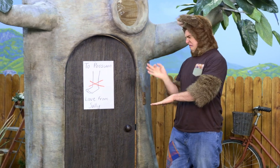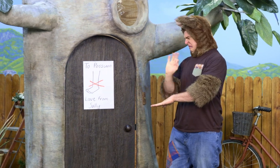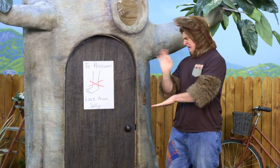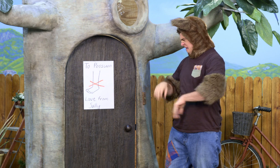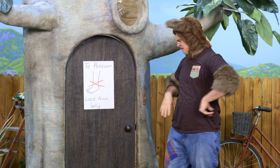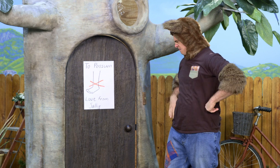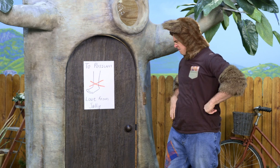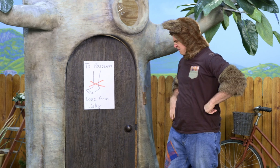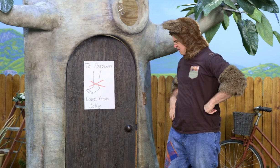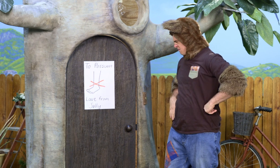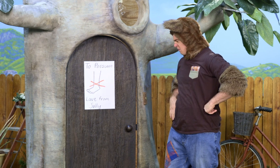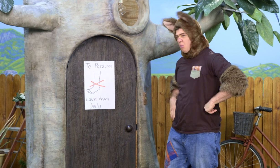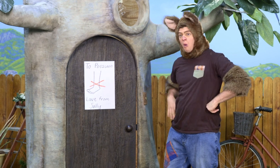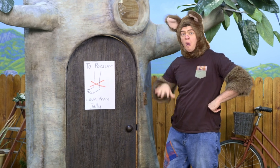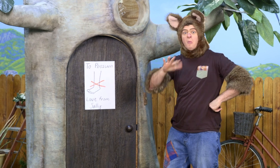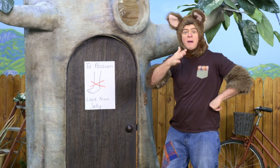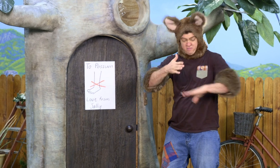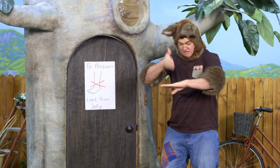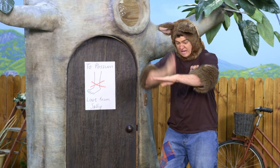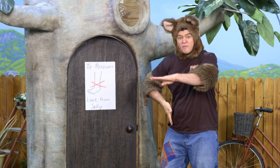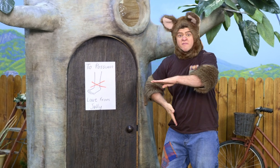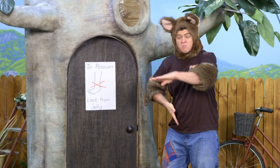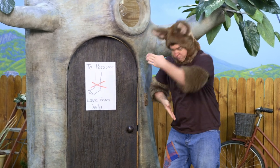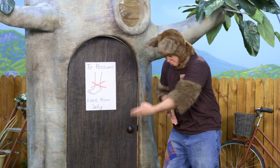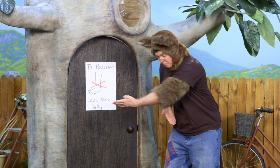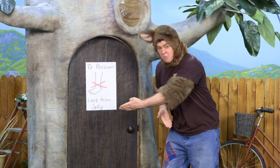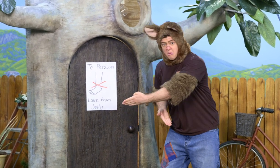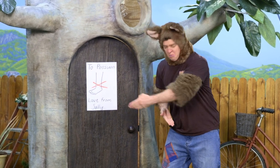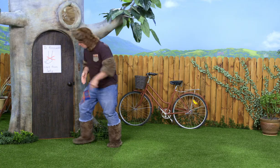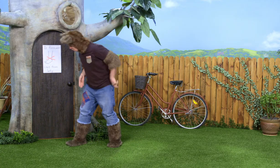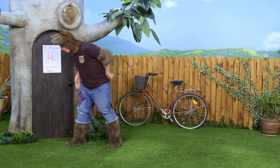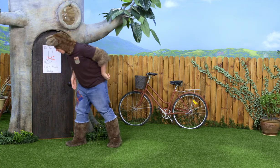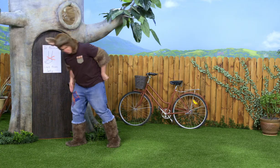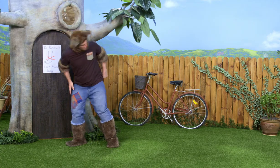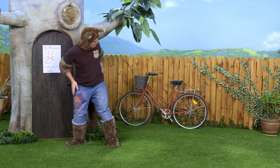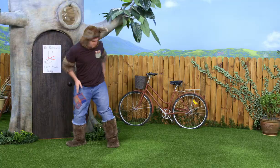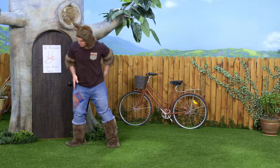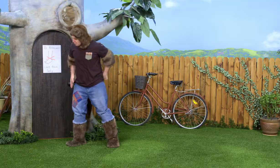No, it doesn't mean that. Maybe her foot's fallen off. Hmm?